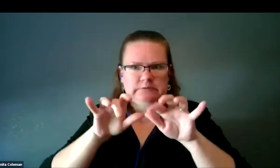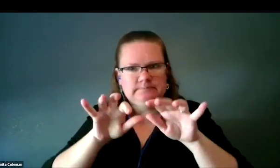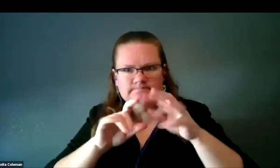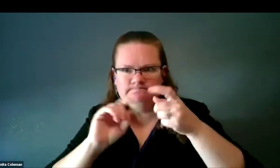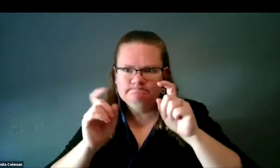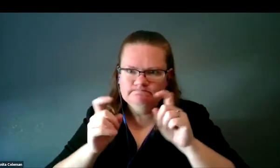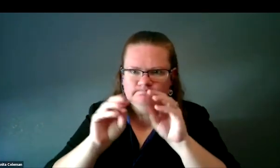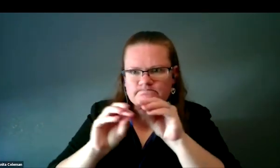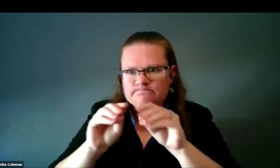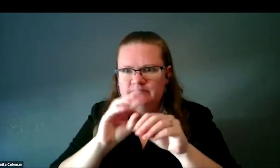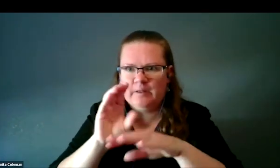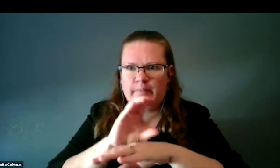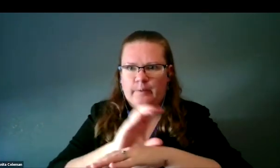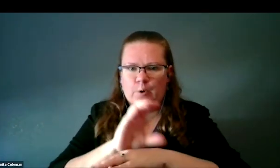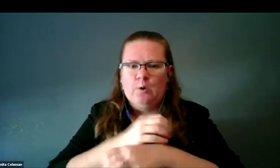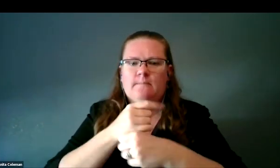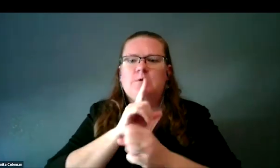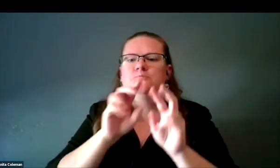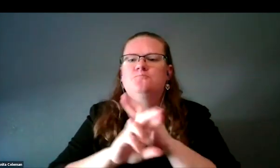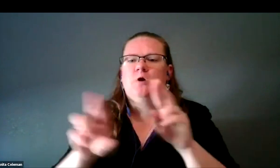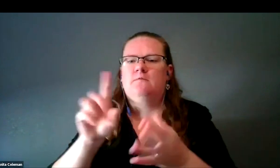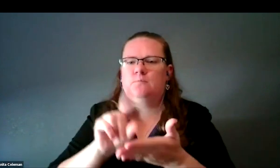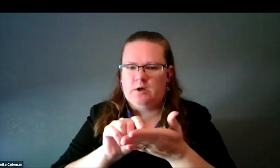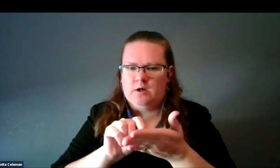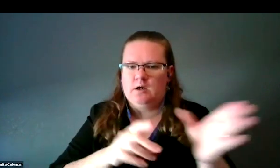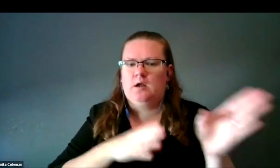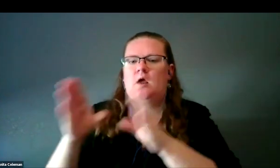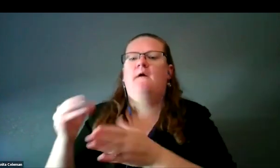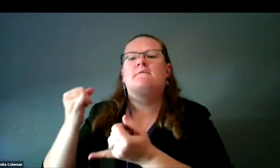we adjust parameters and ready it for printing, and then the final product,